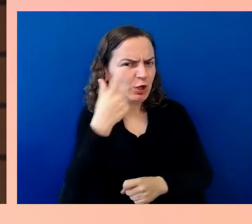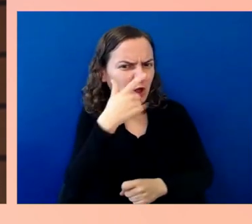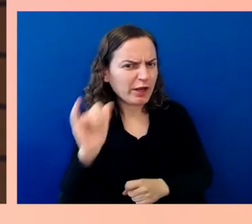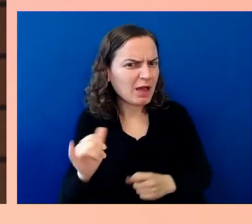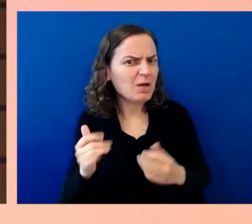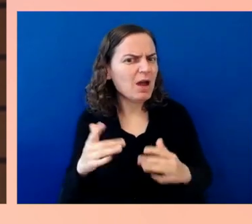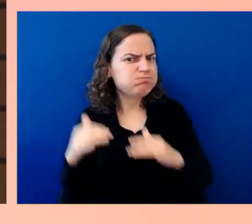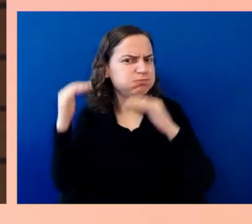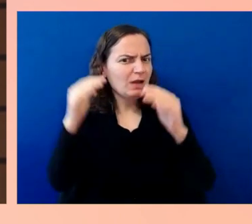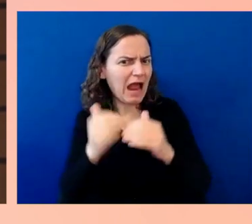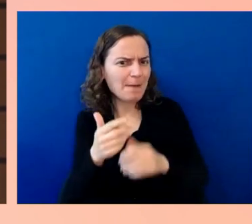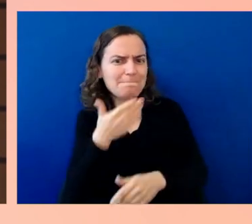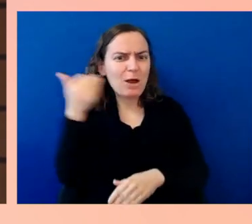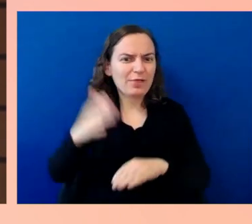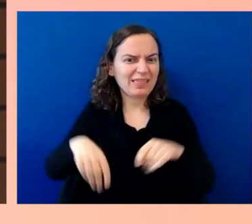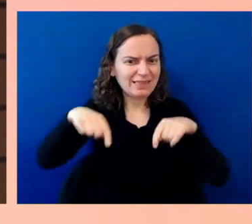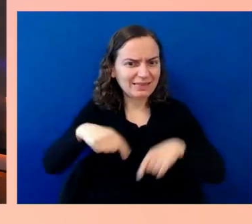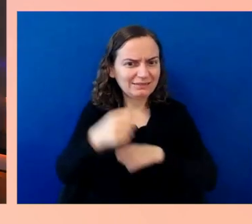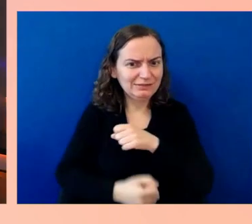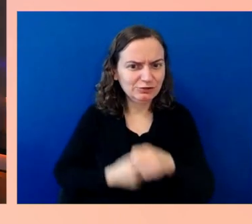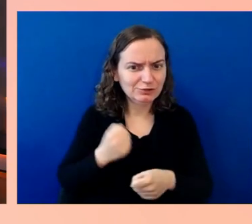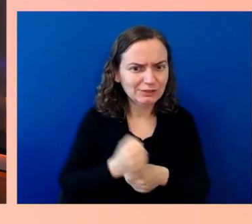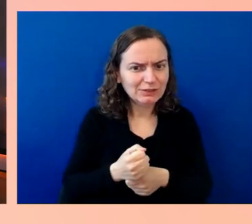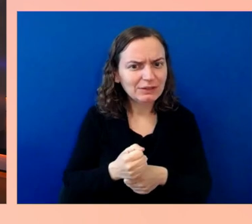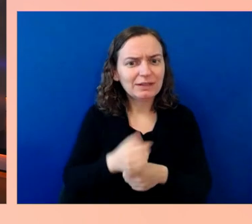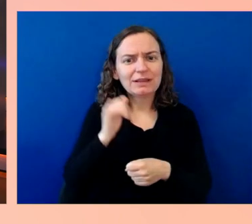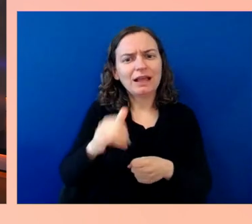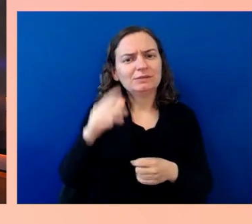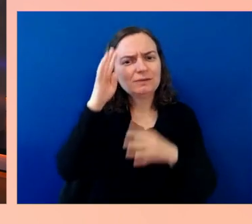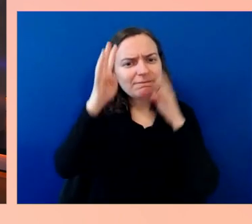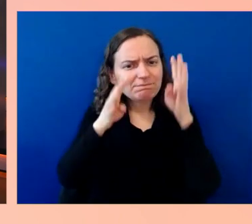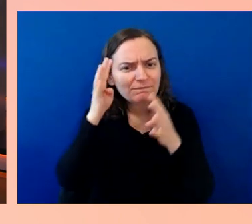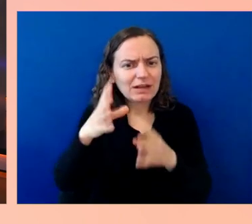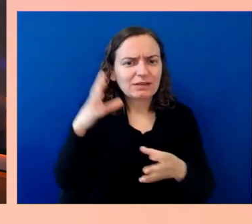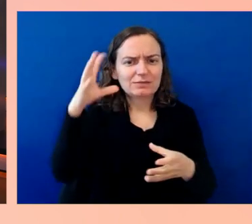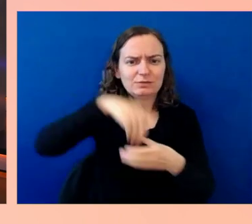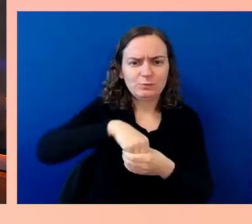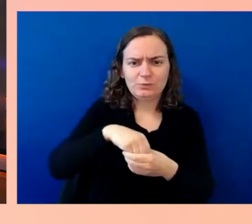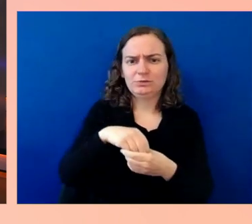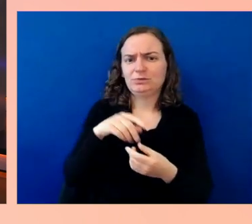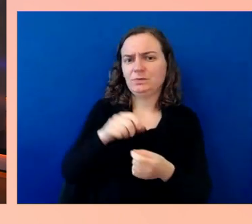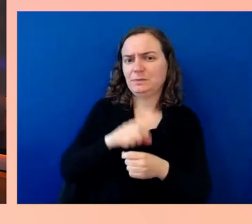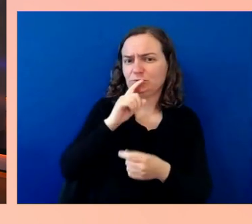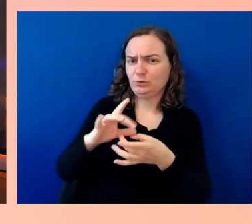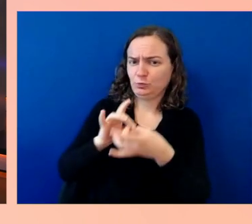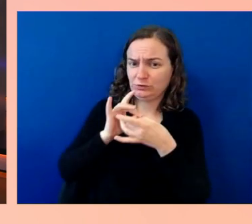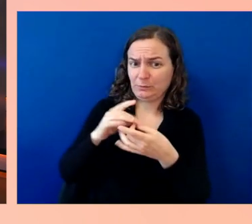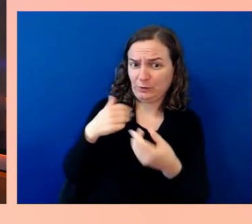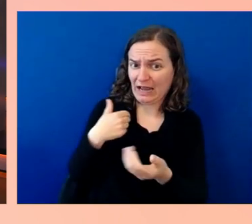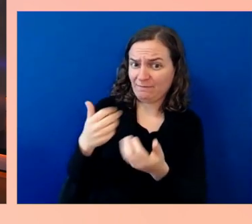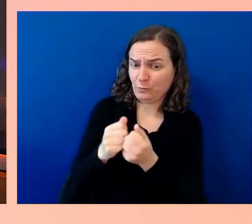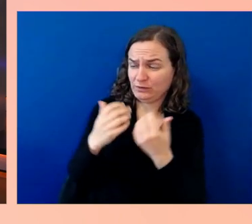The relationship we have between the show itself and the way we build it, and then the conversation we have with the audience,